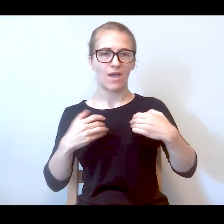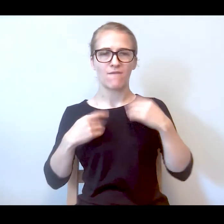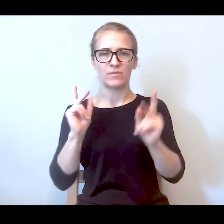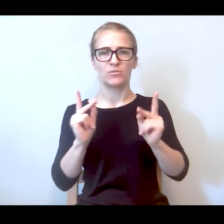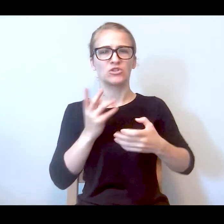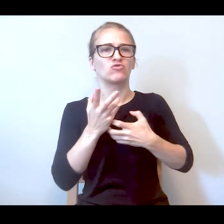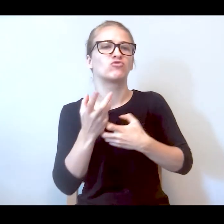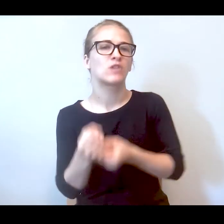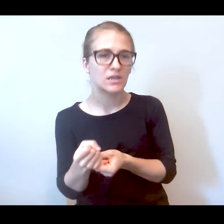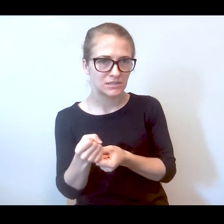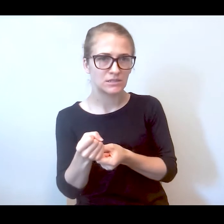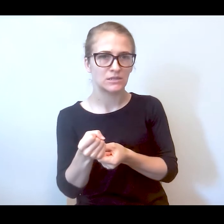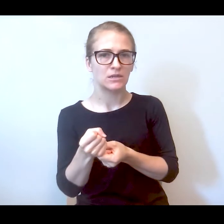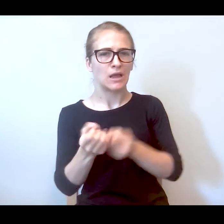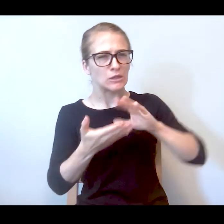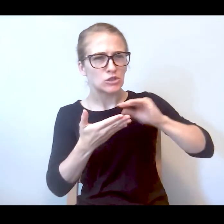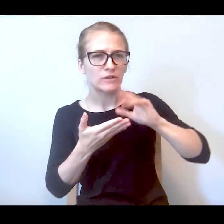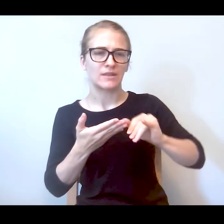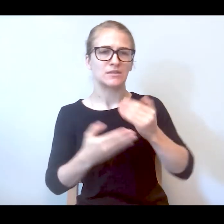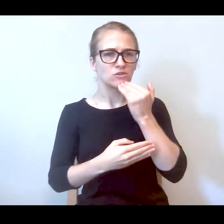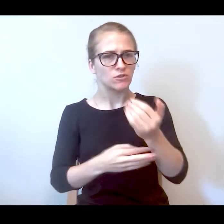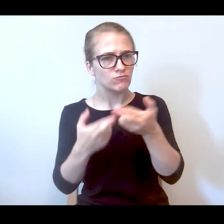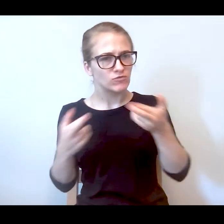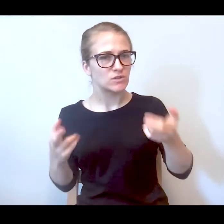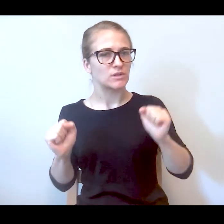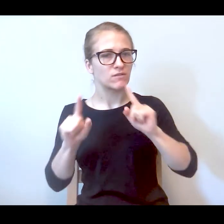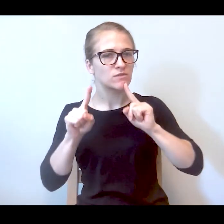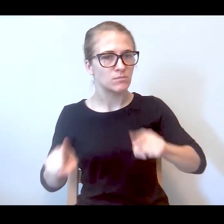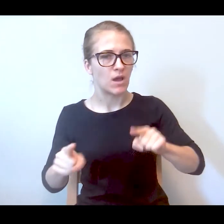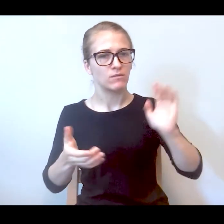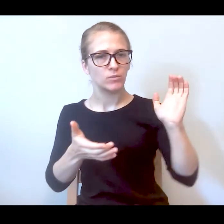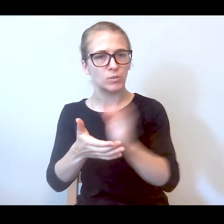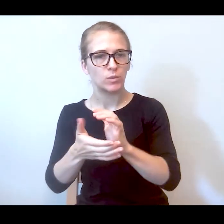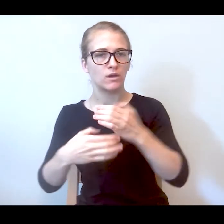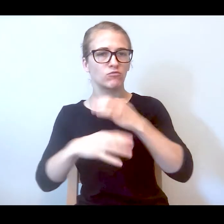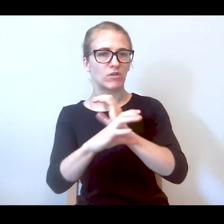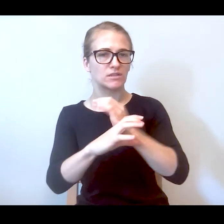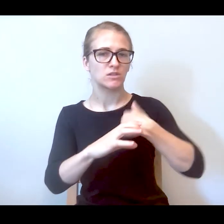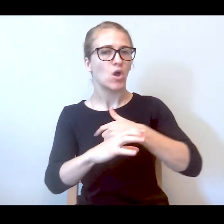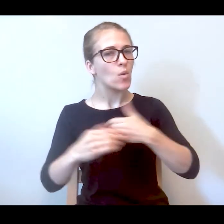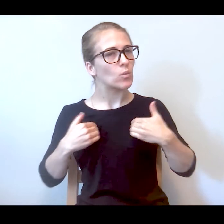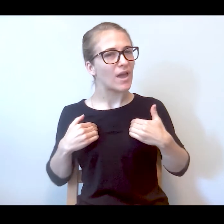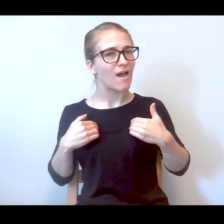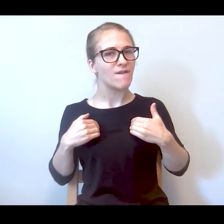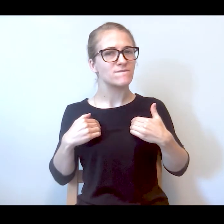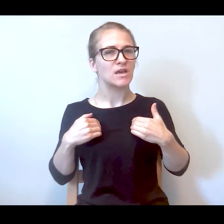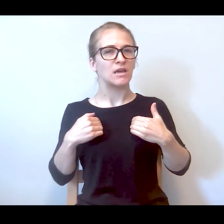resource to respond to a crisis because we do have these sort of path dependencies where there's a